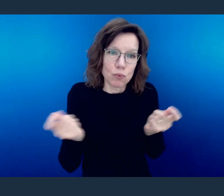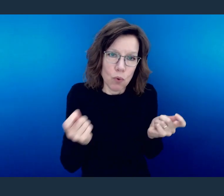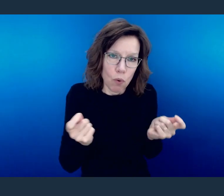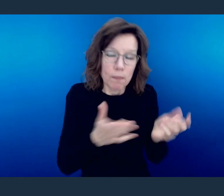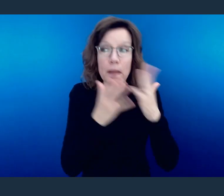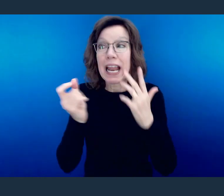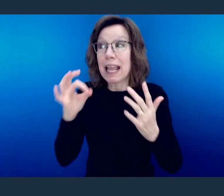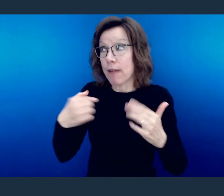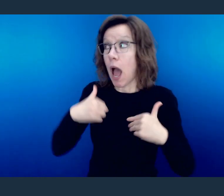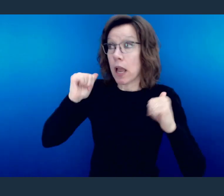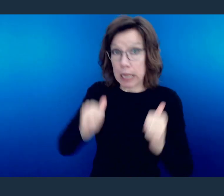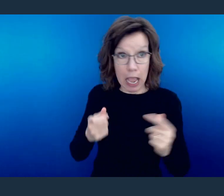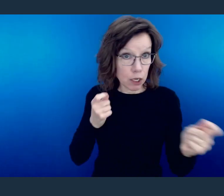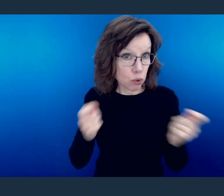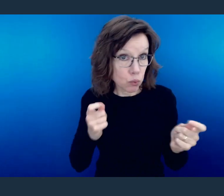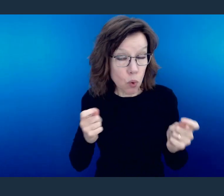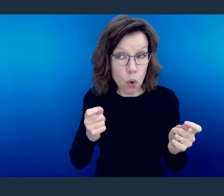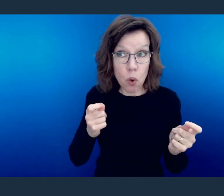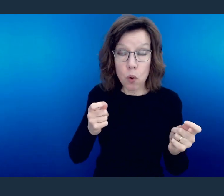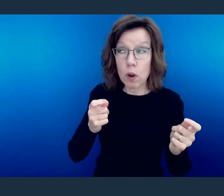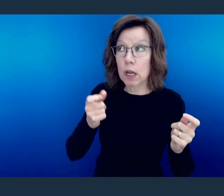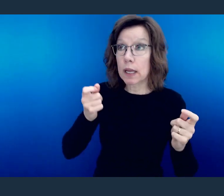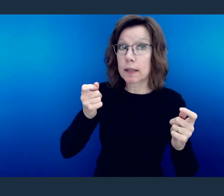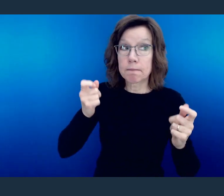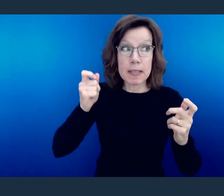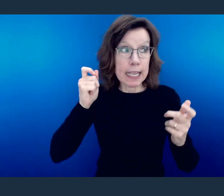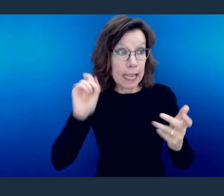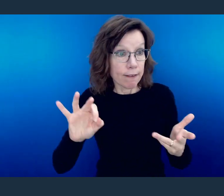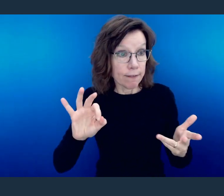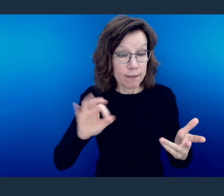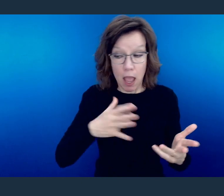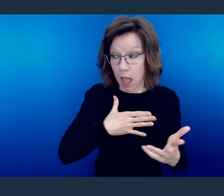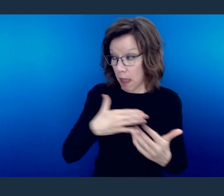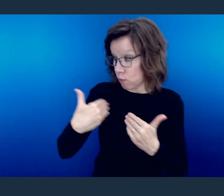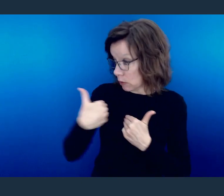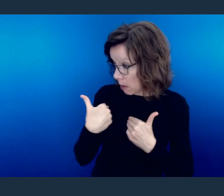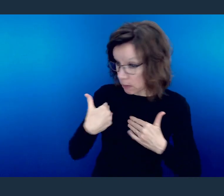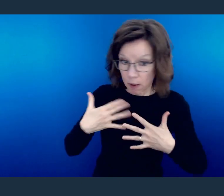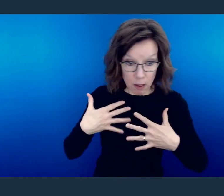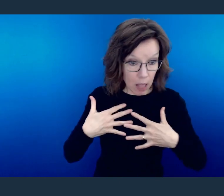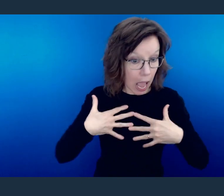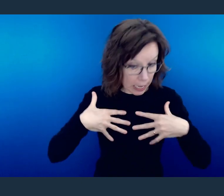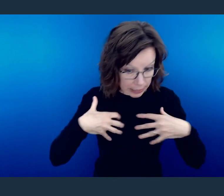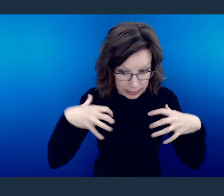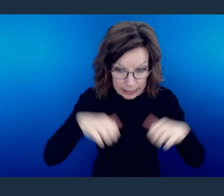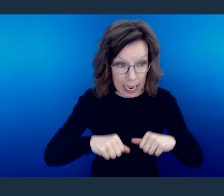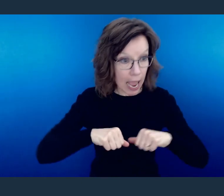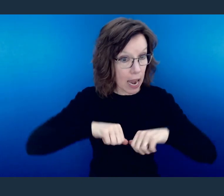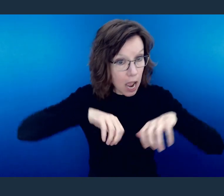can control. But as long as it's within your control and as long as it's on your hands or within your